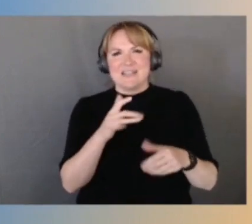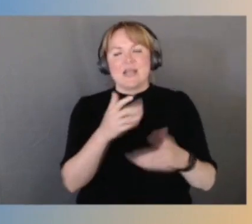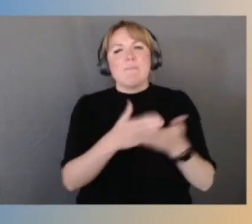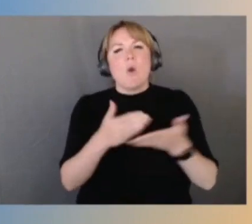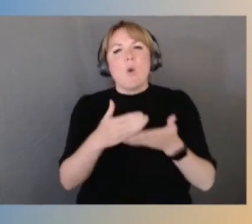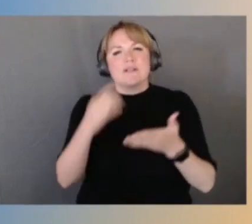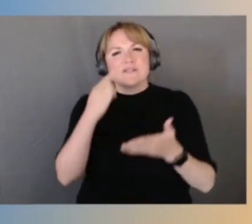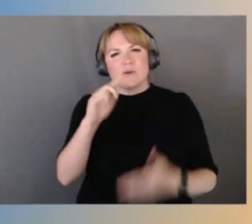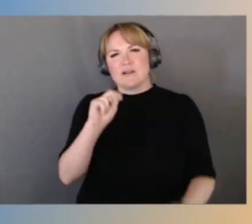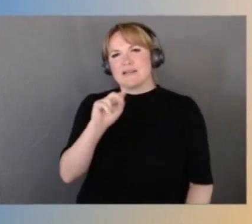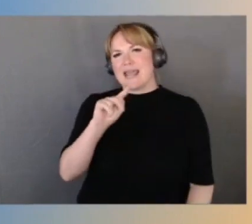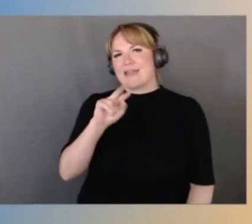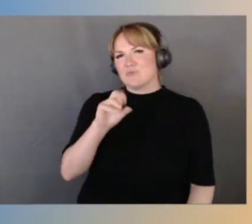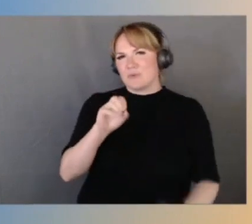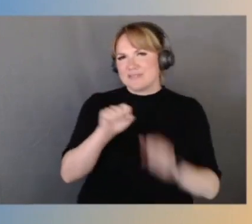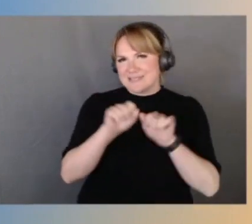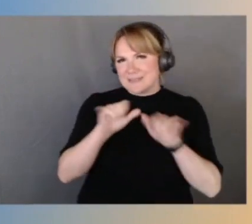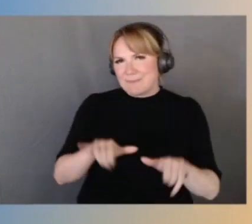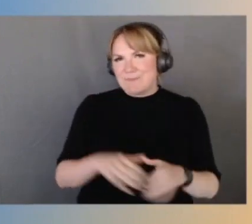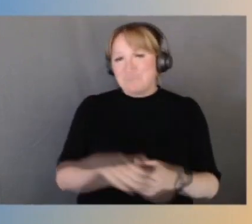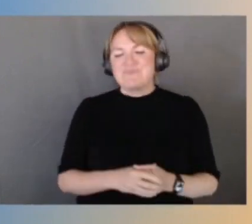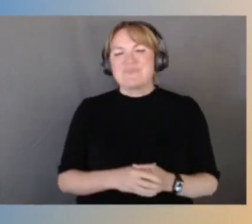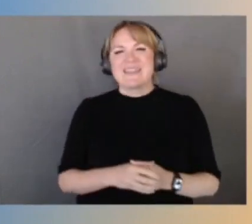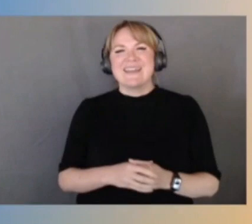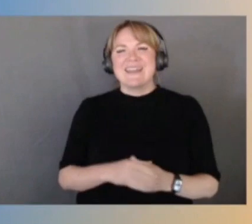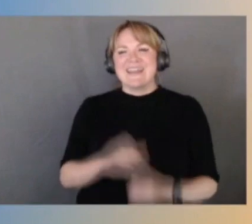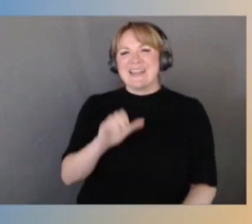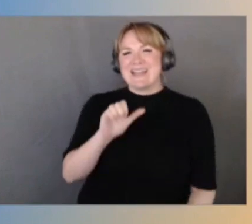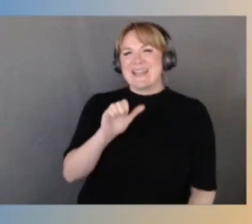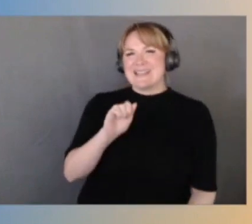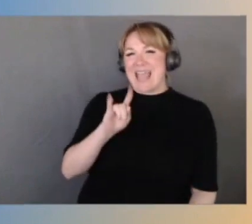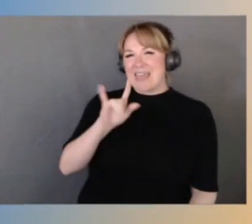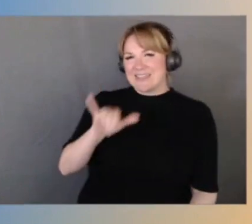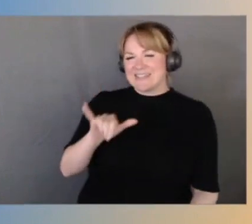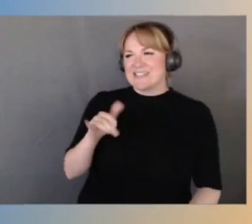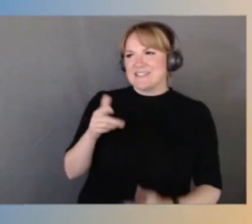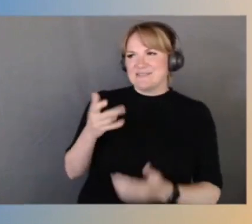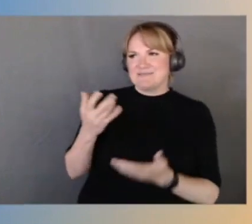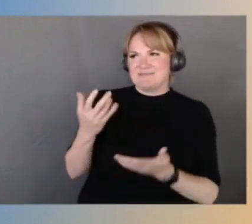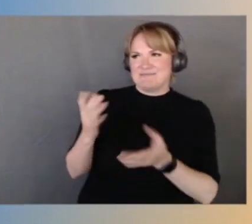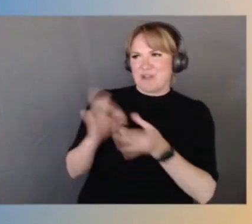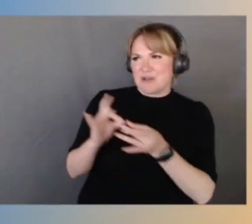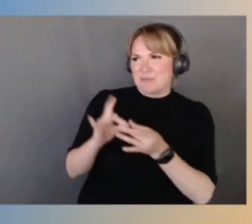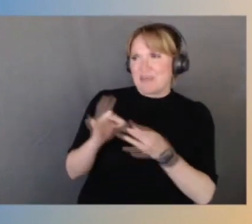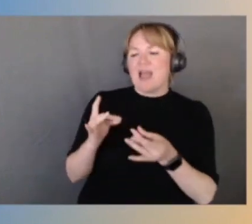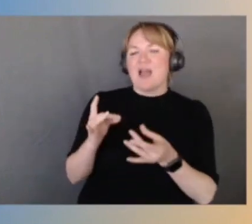And as Anthony shared, they started with networking. He shared that first generation card I think was somewhere over here.